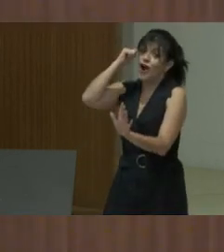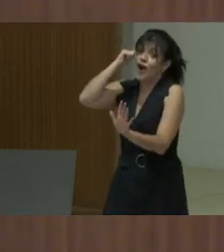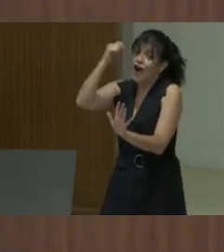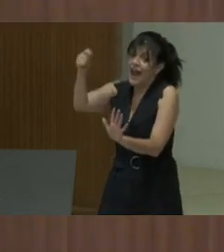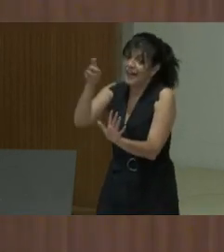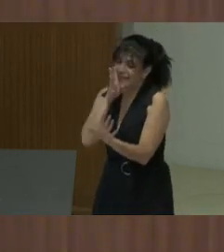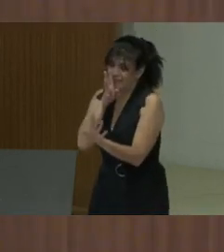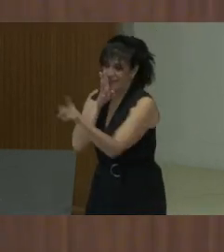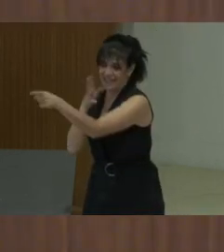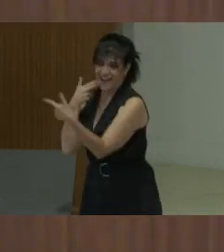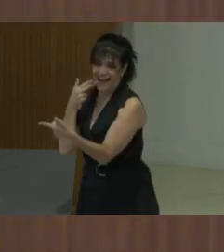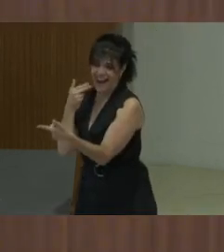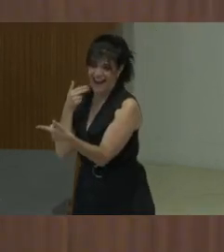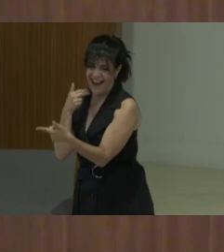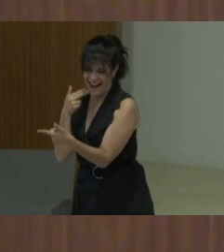of the median voter.